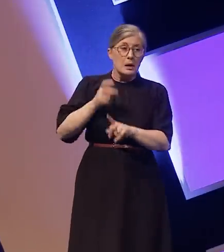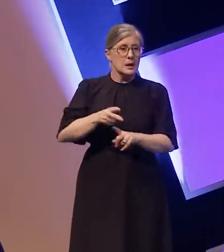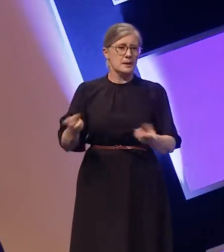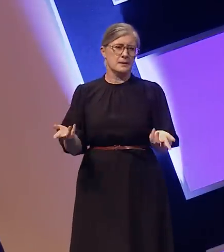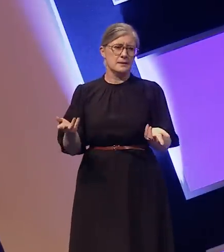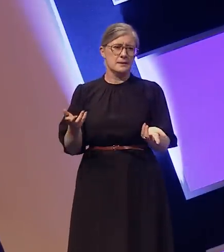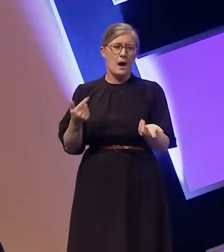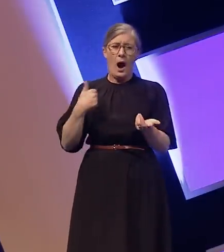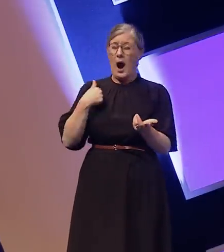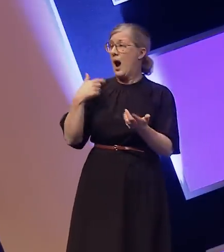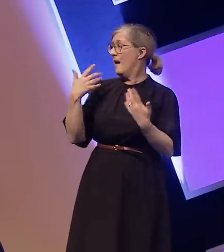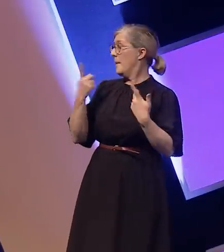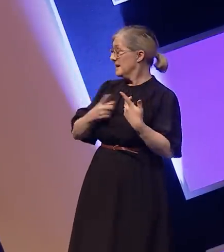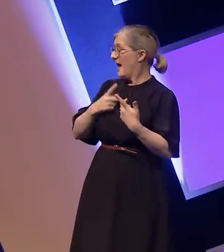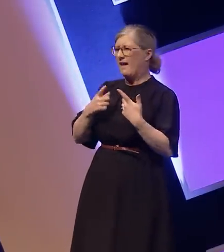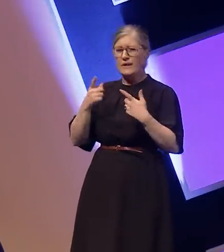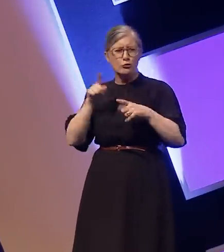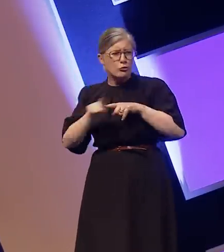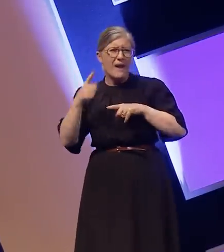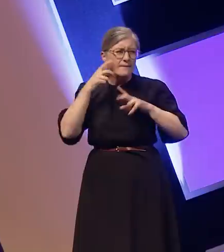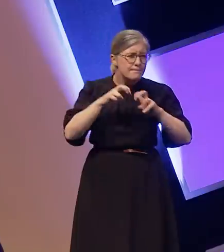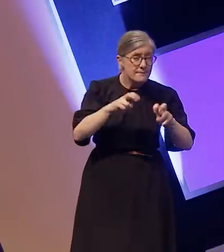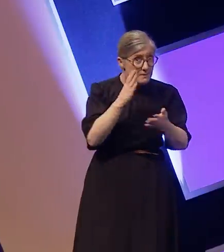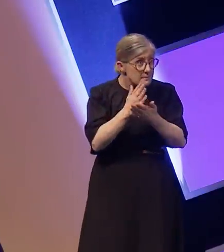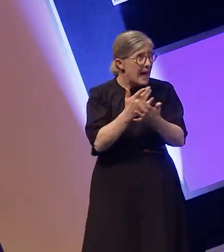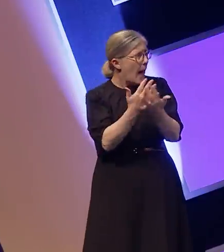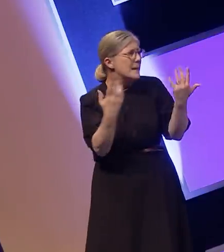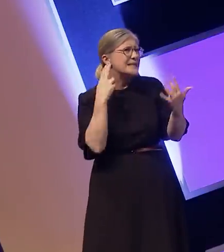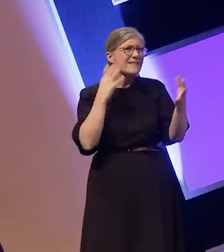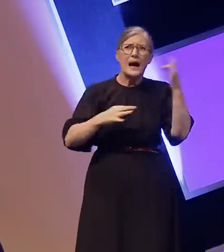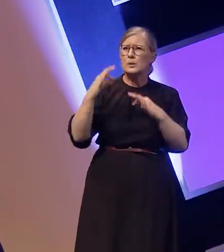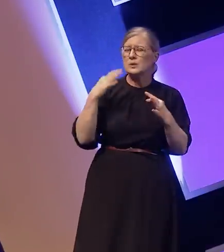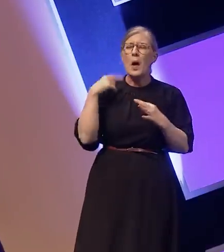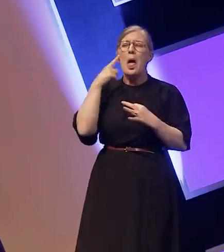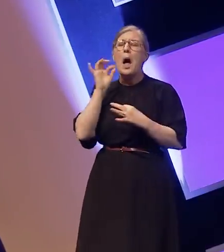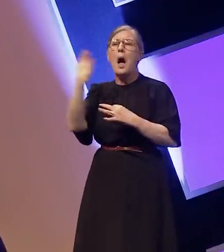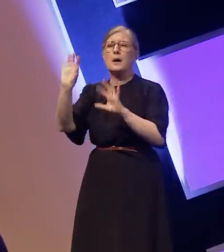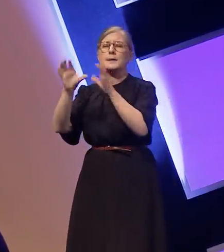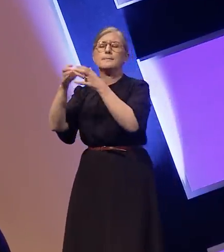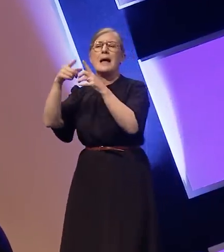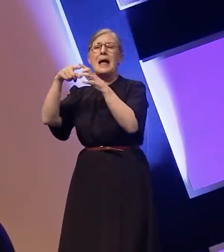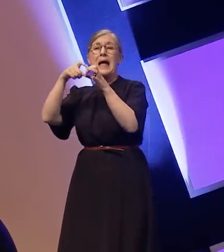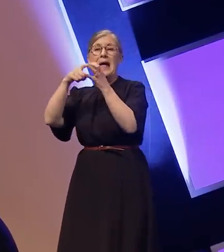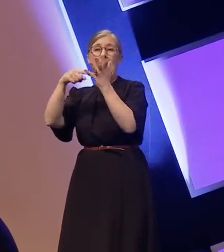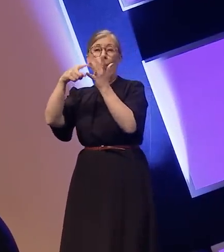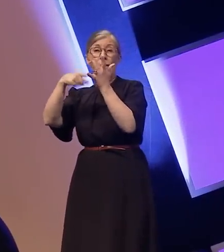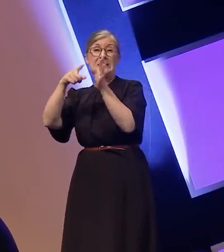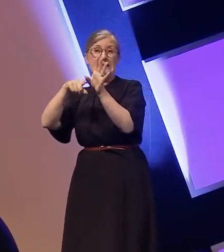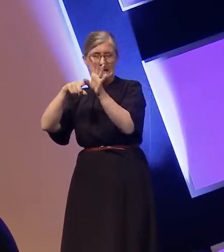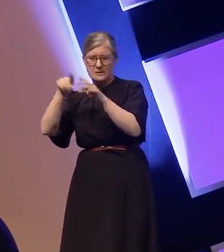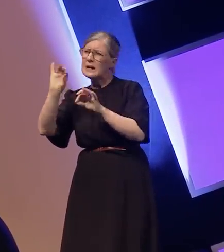a deaf actor. I began by asking Equity how many deaf actors are registered. And as much as they